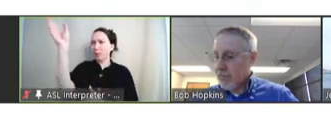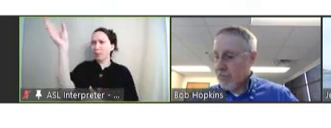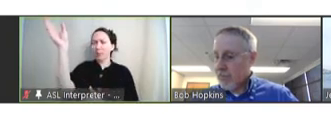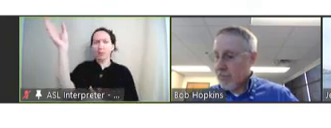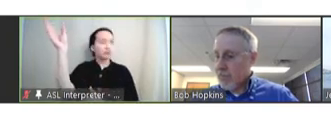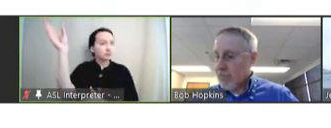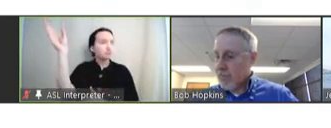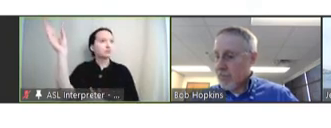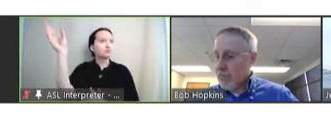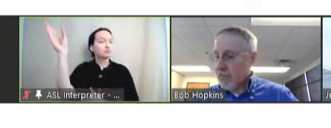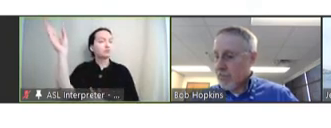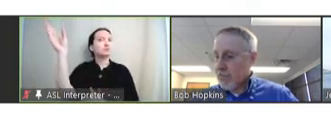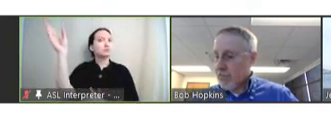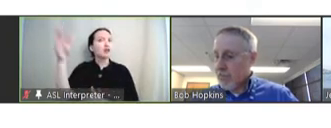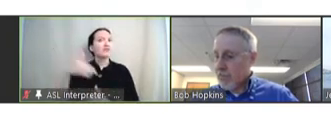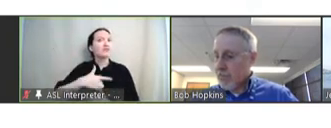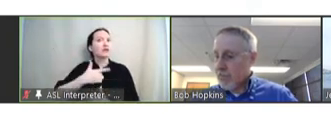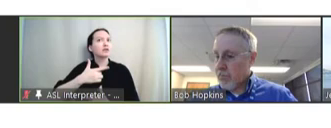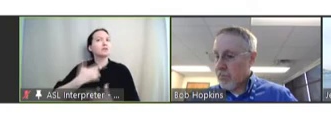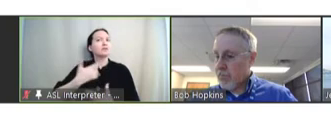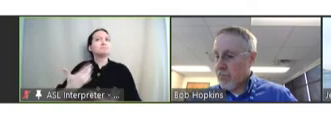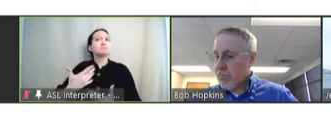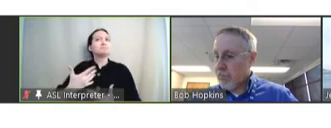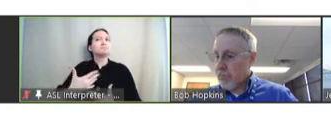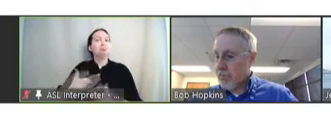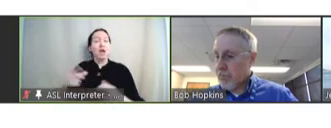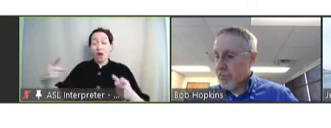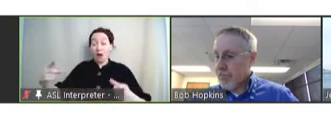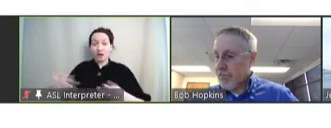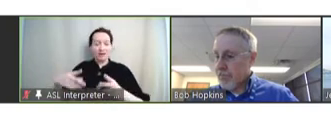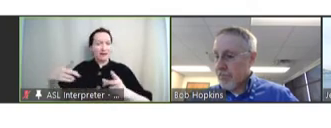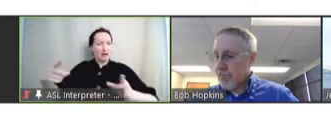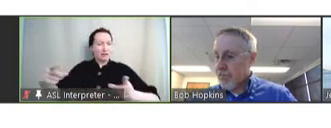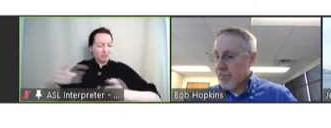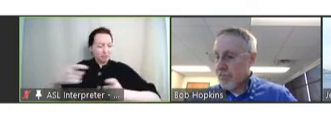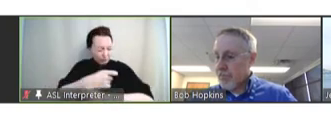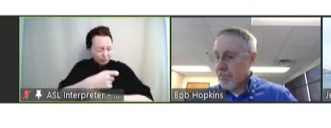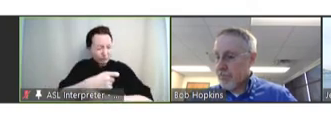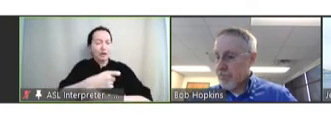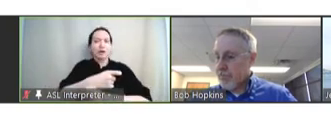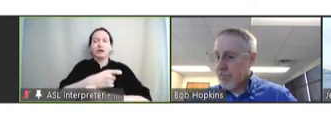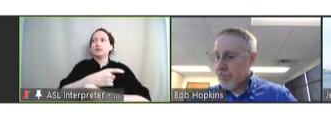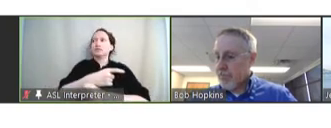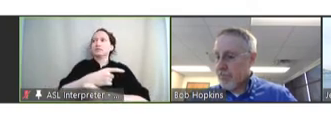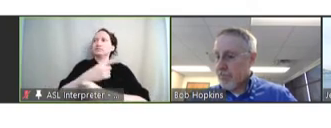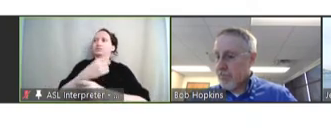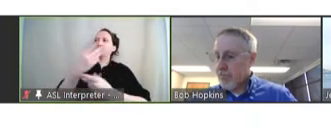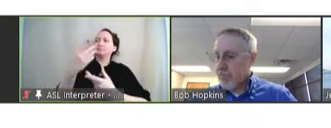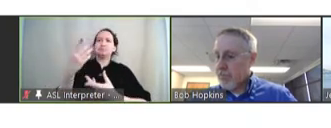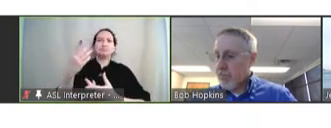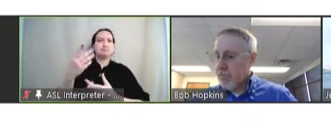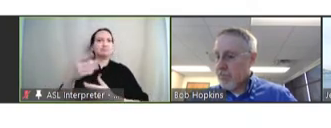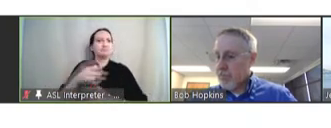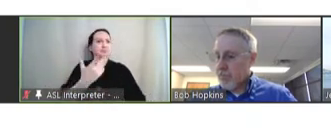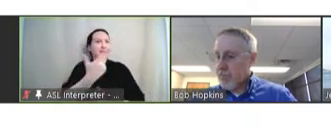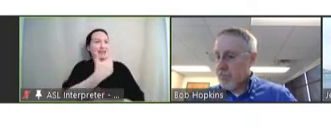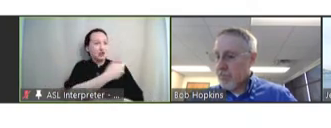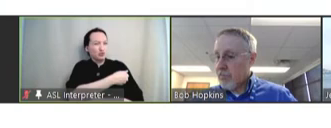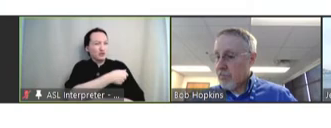you know, incredibly complex and sort of very immunization-specific issues that